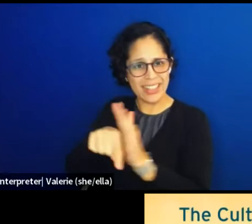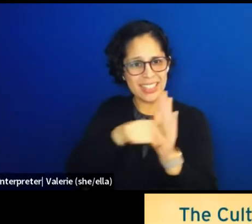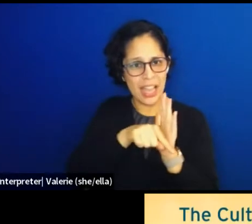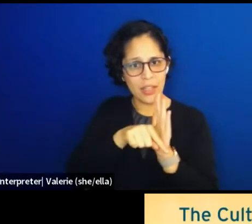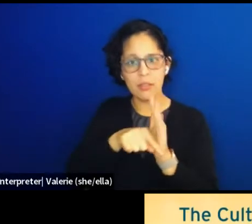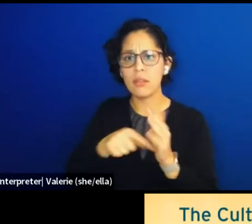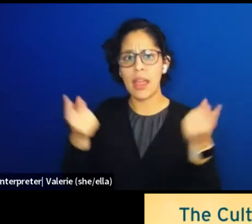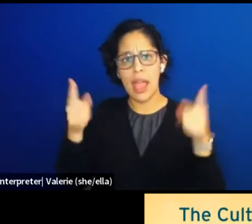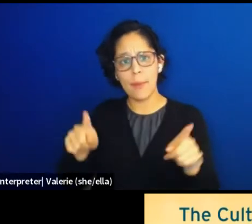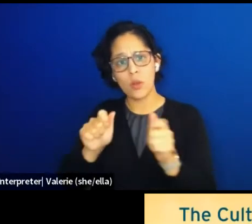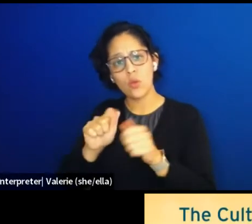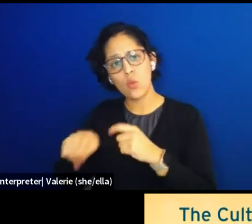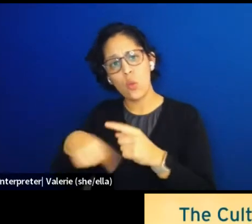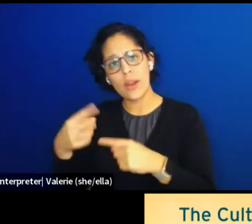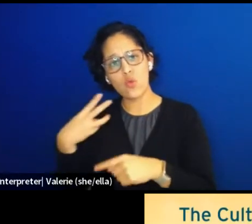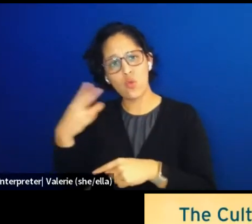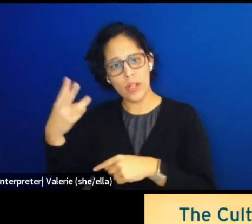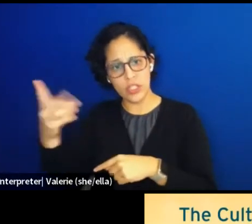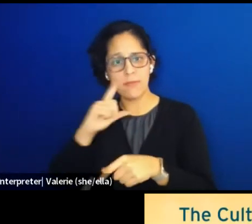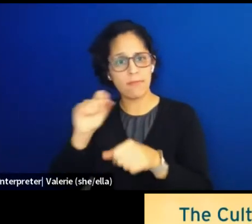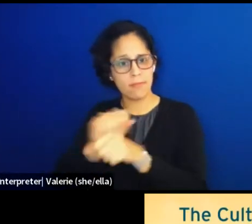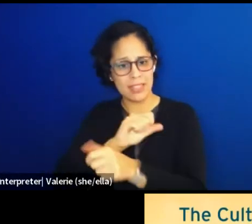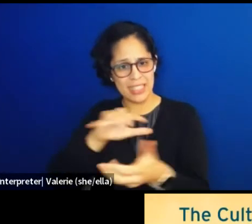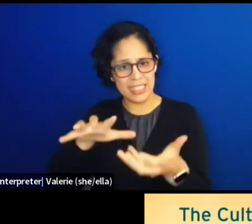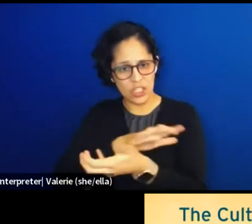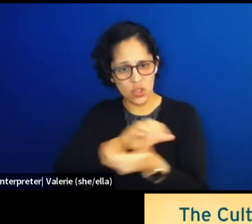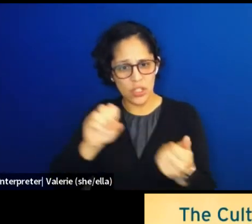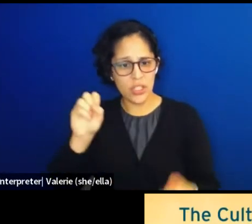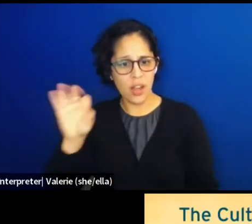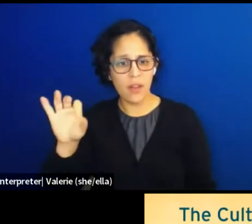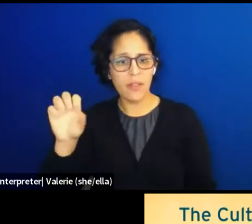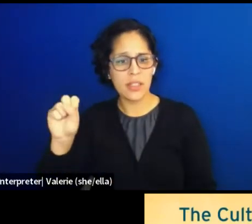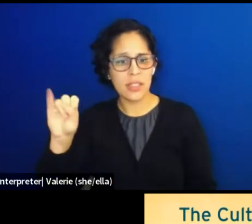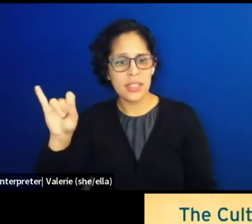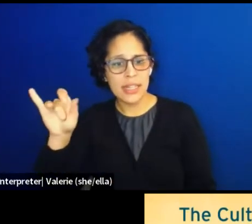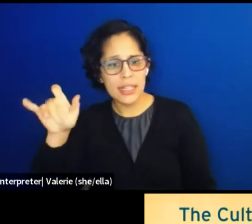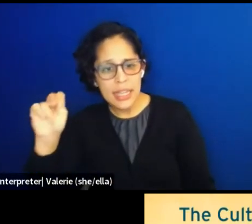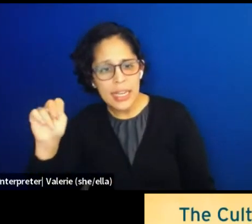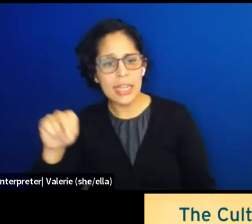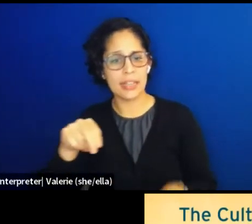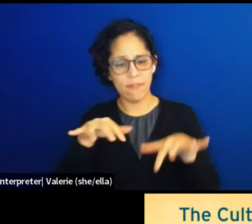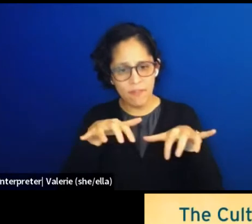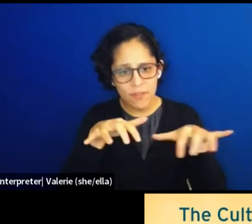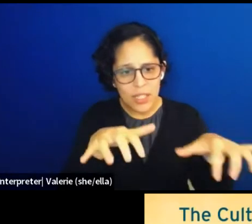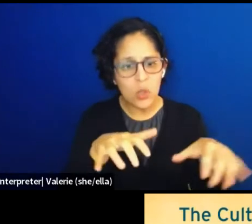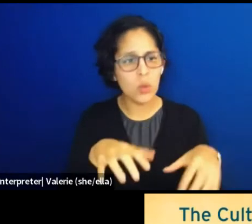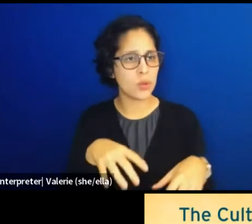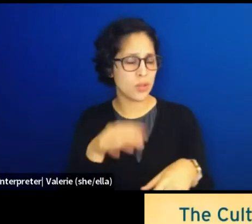of Santa kin and Cayugan fields and orchards to extrapolate their peoples.